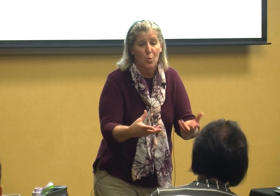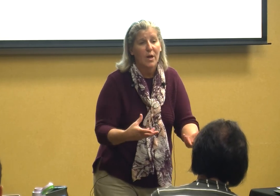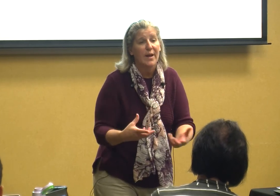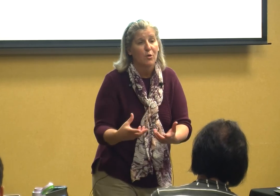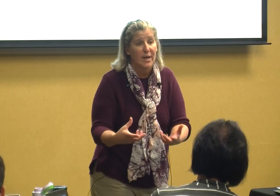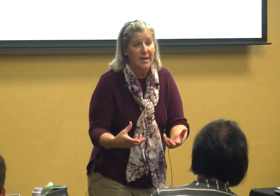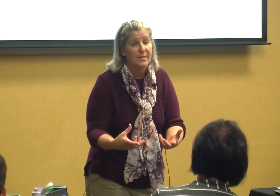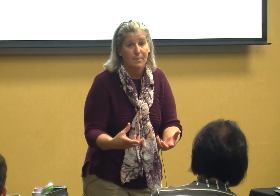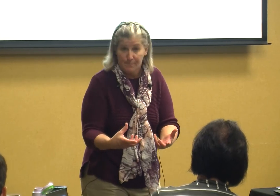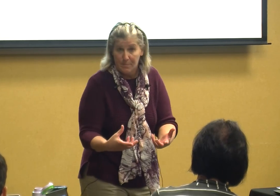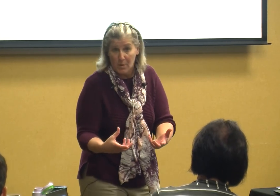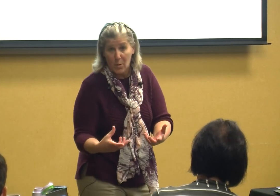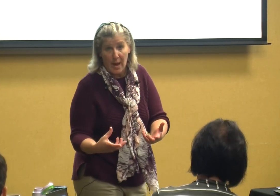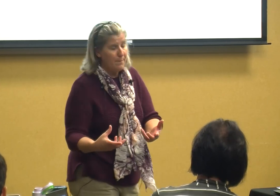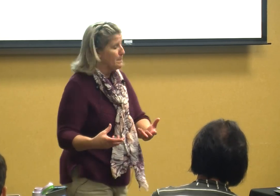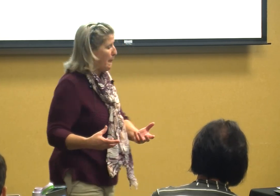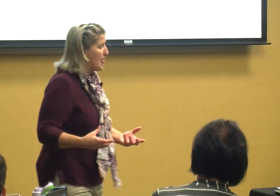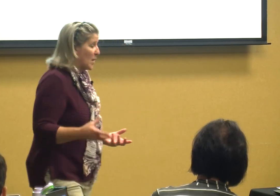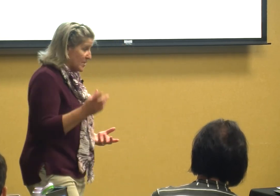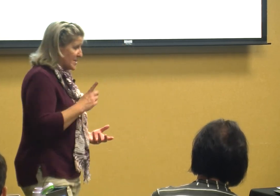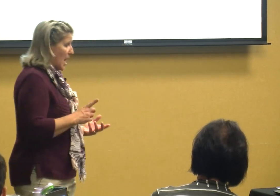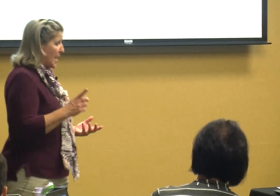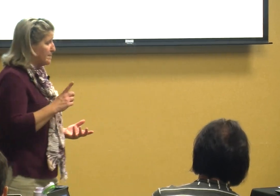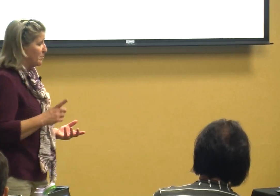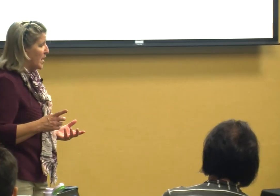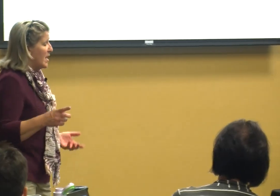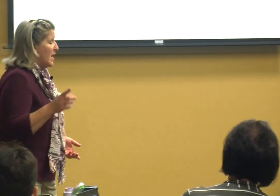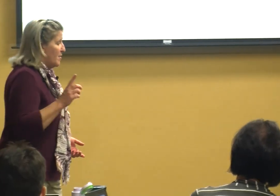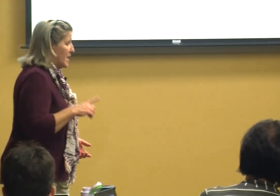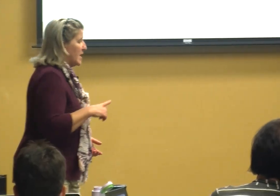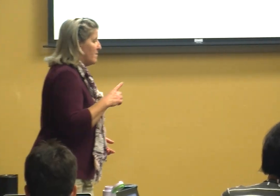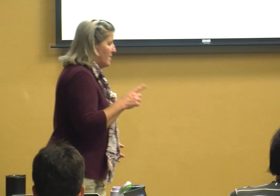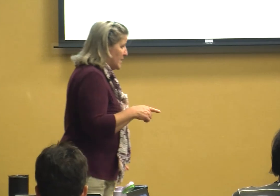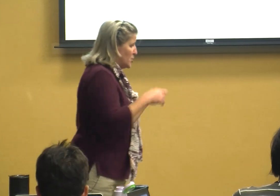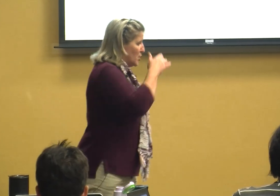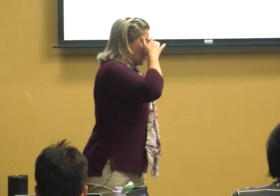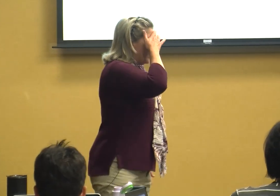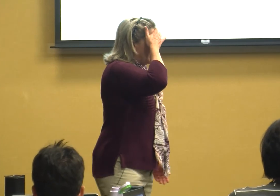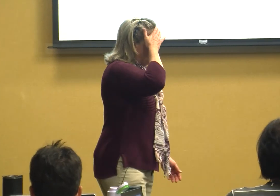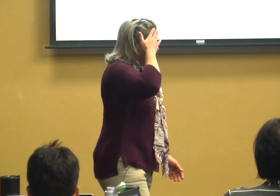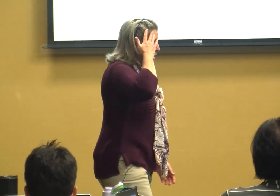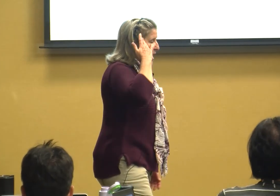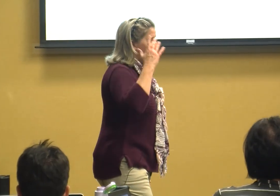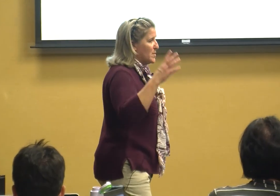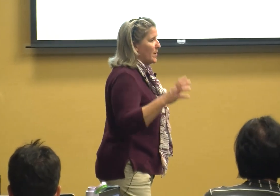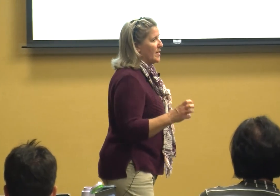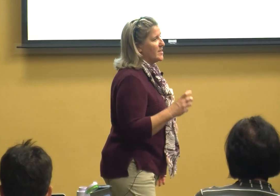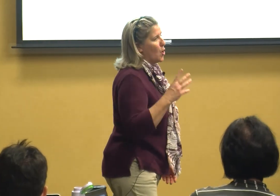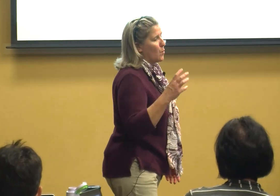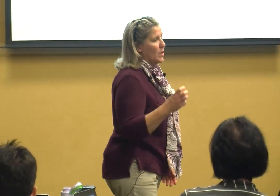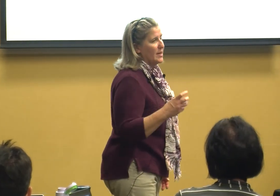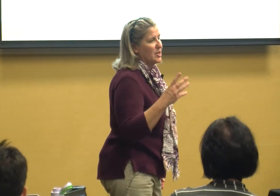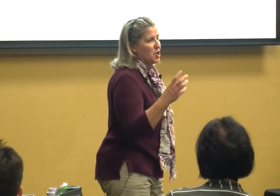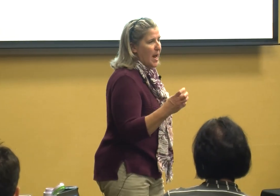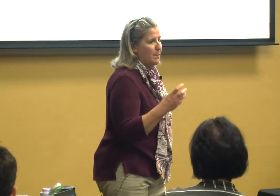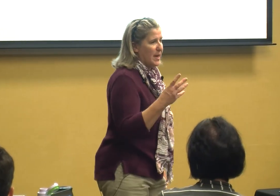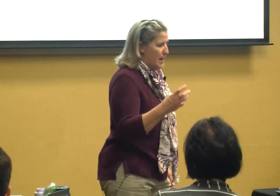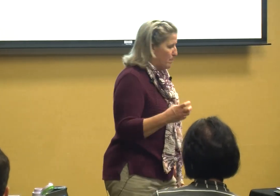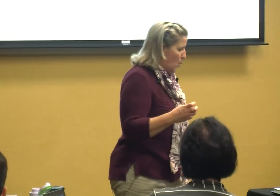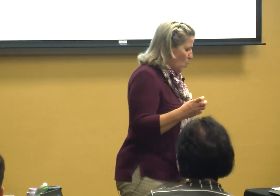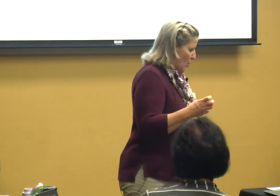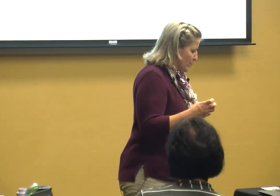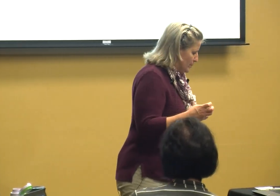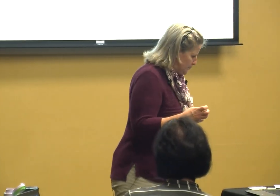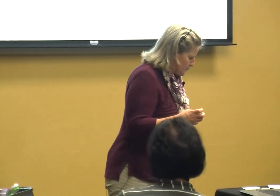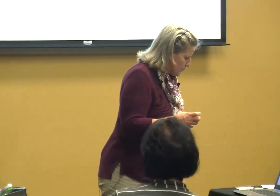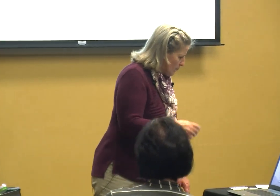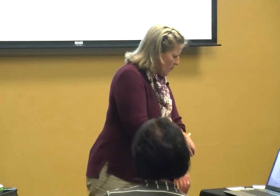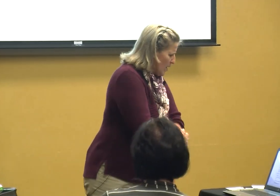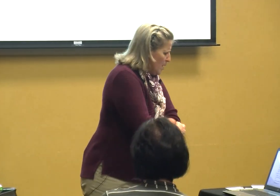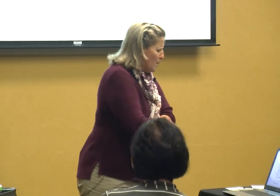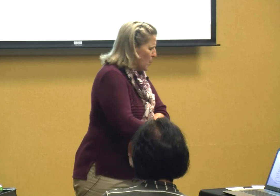whatever it is okay the sign then conventional is when they start really shaping it more but we're